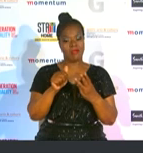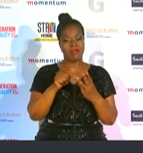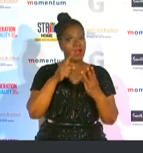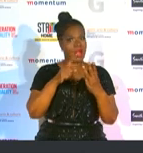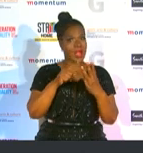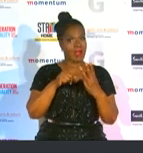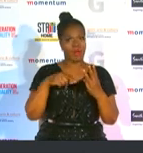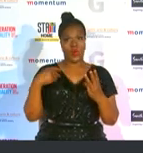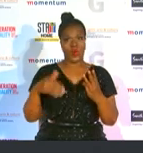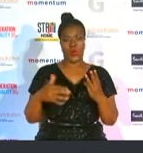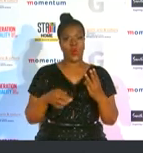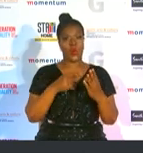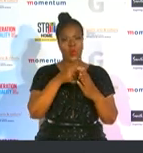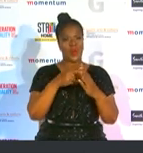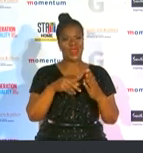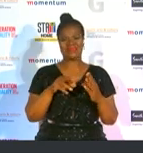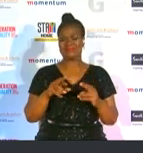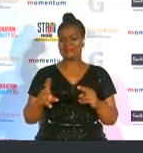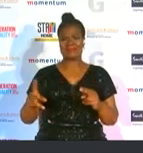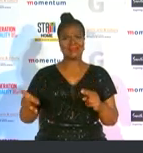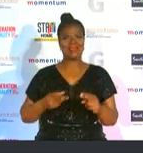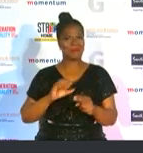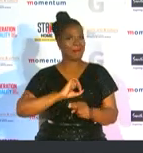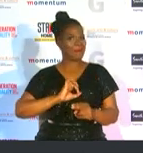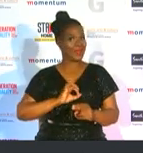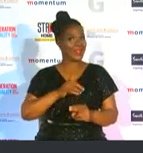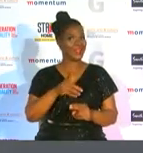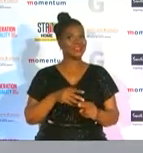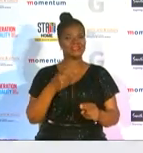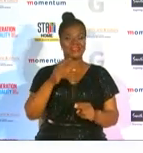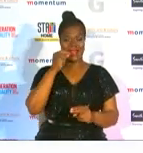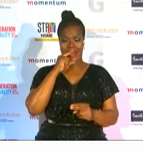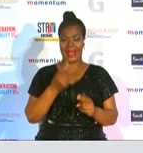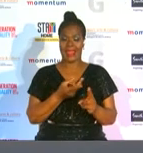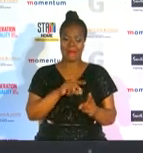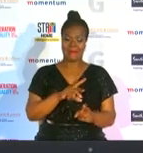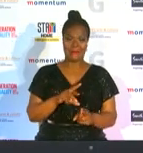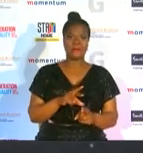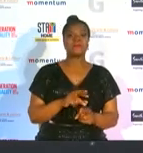resume with several medals and accolades next to her rising name